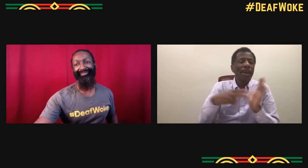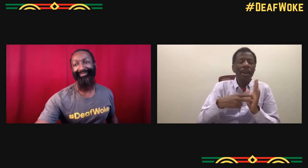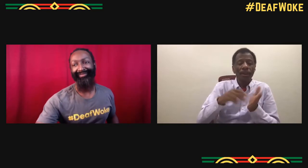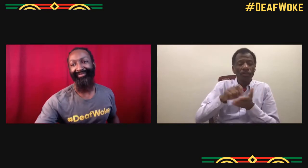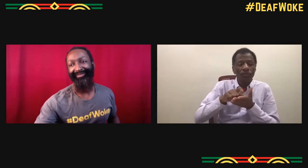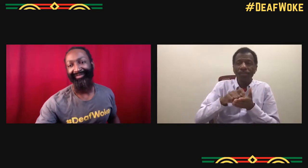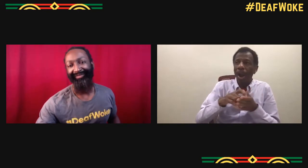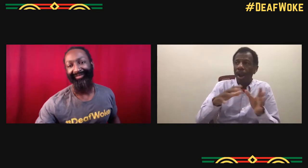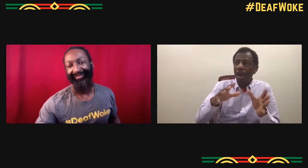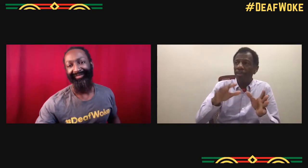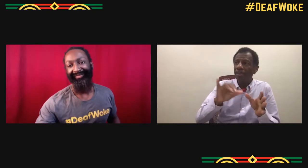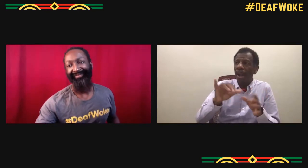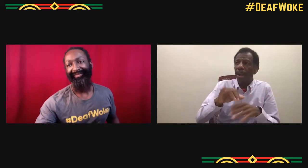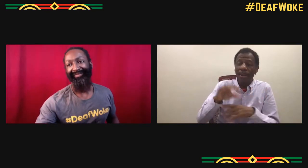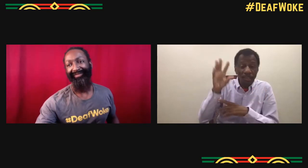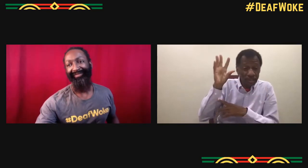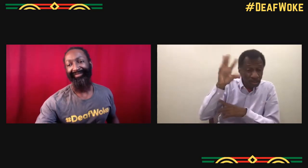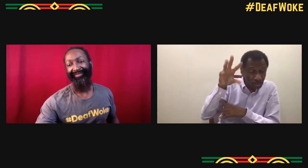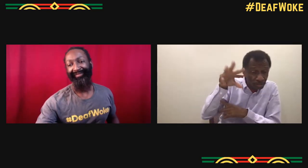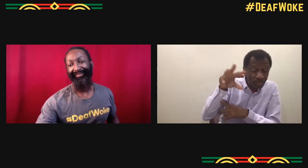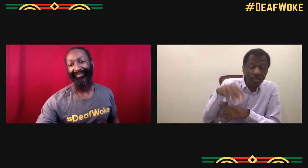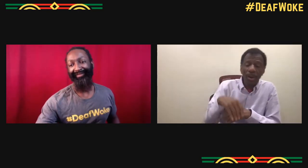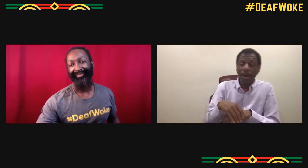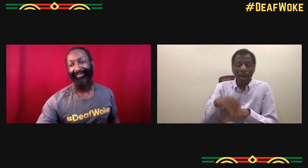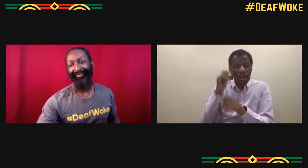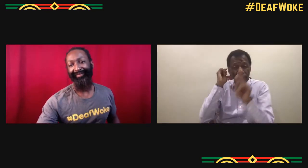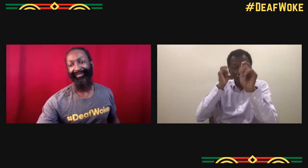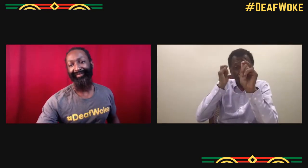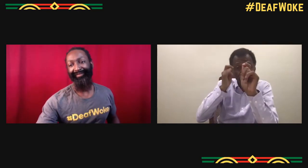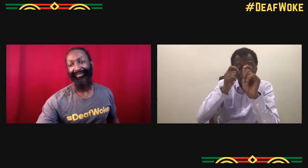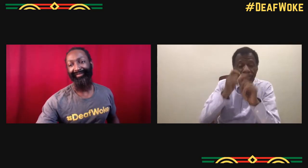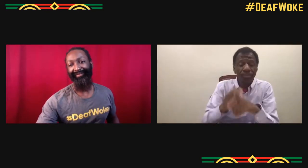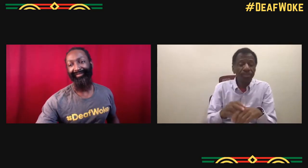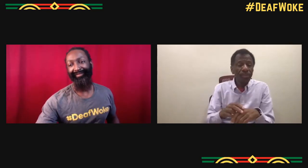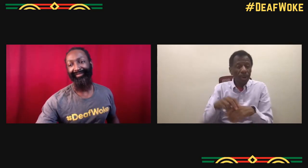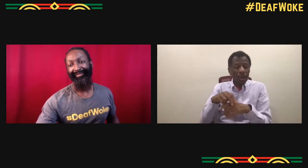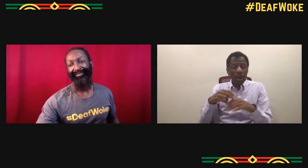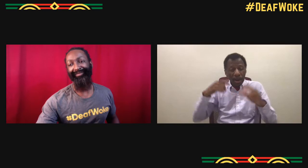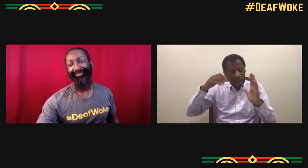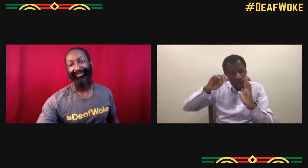is like the bottom line Below the line, yeah.